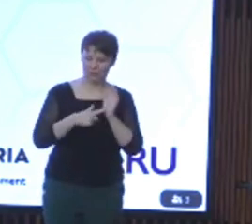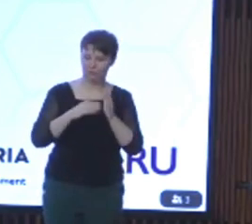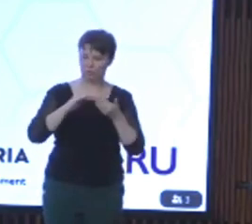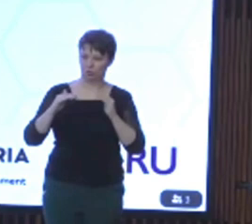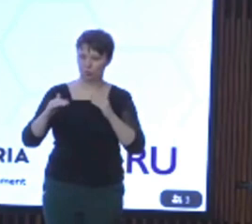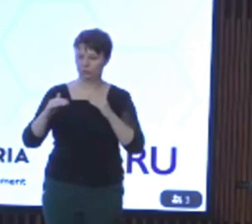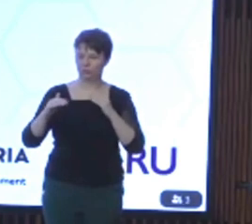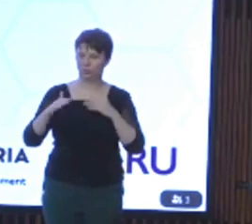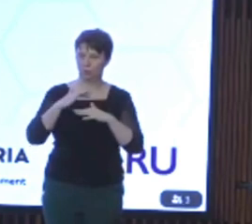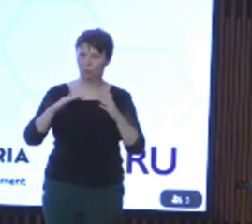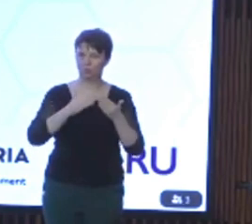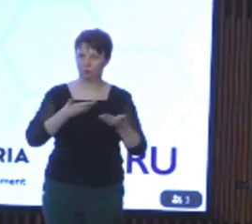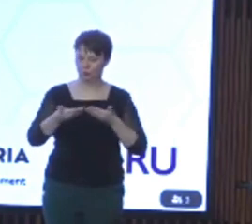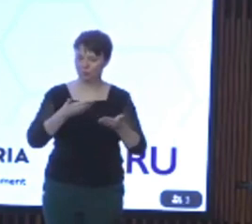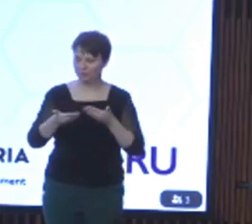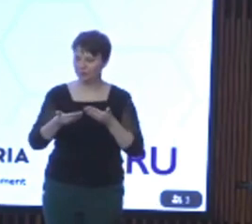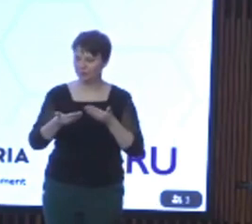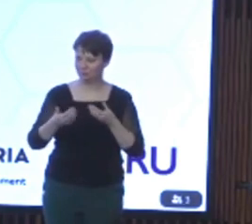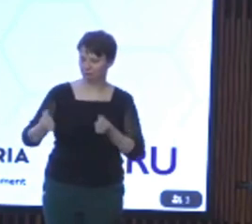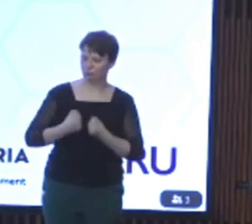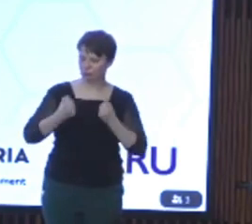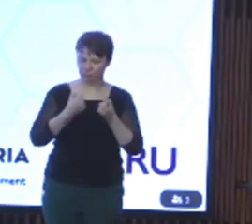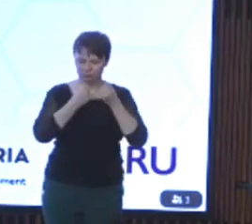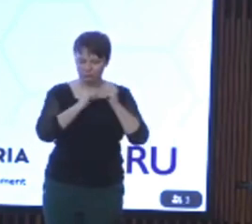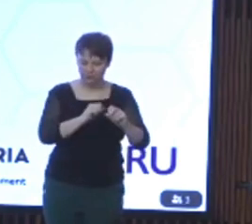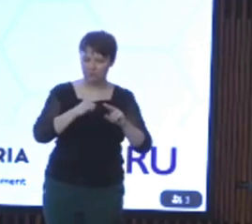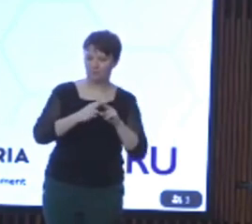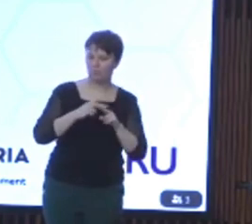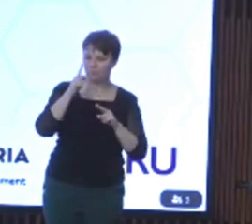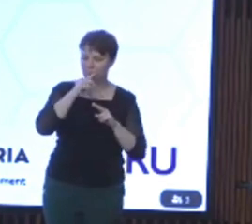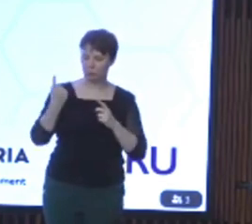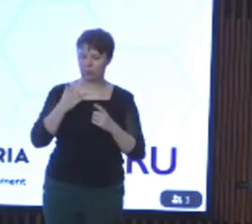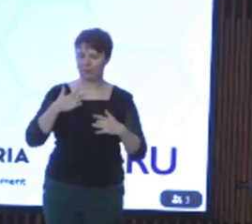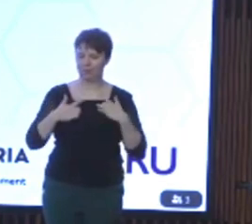This act strengthens safeguards and provides better protection for residential rights and